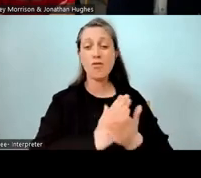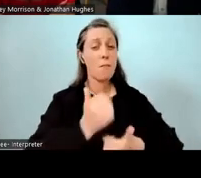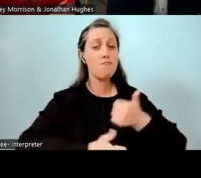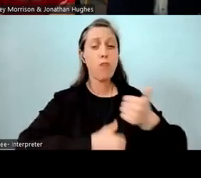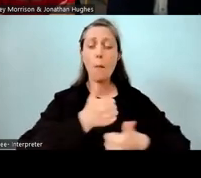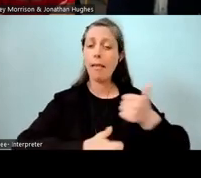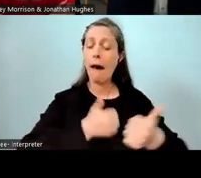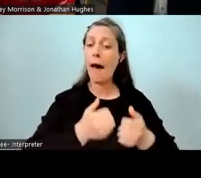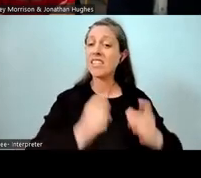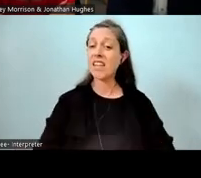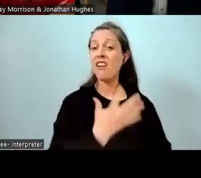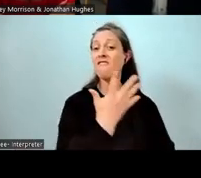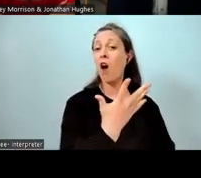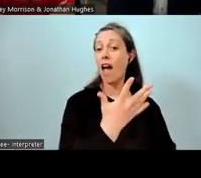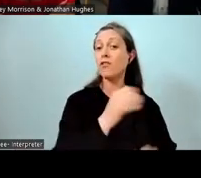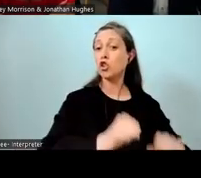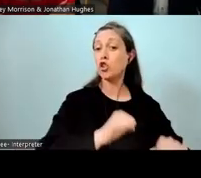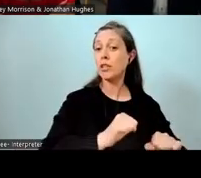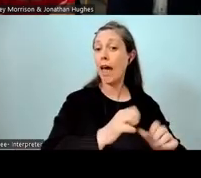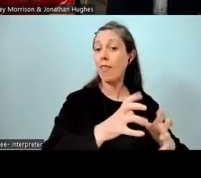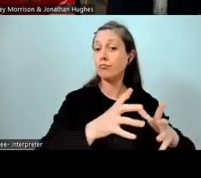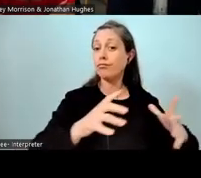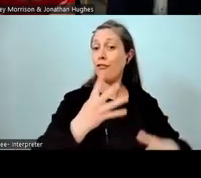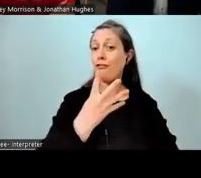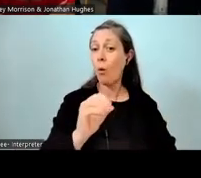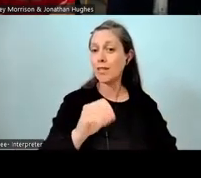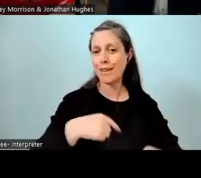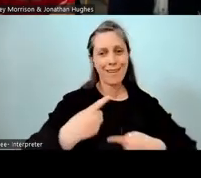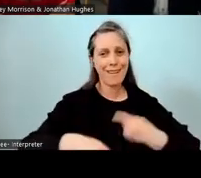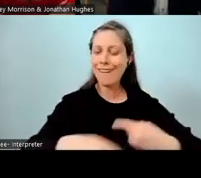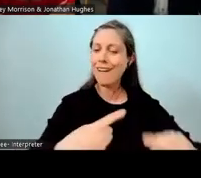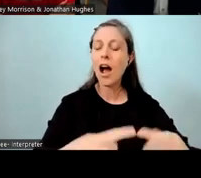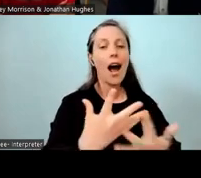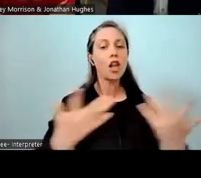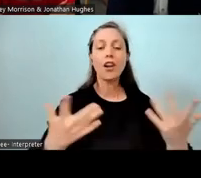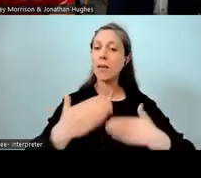and by the end had about 40. And that still continues today, and a lot of them go on actually even from our mainstream